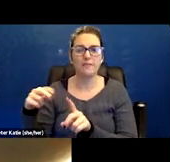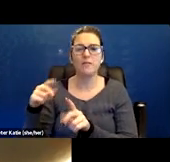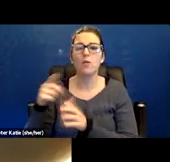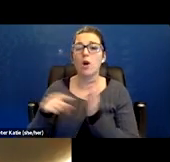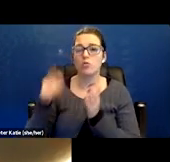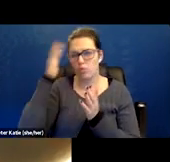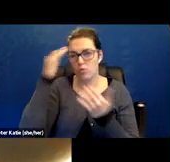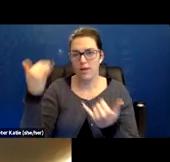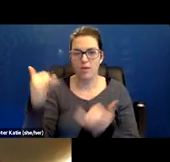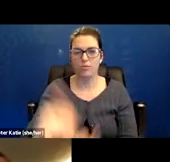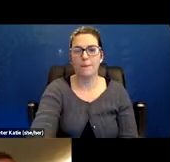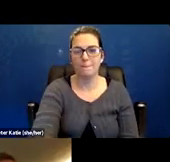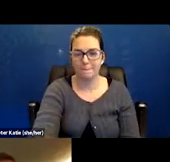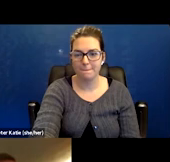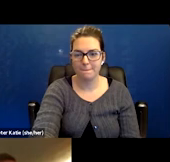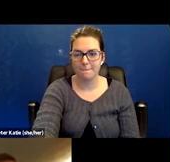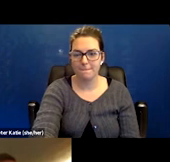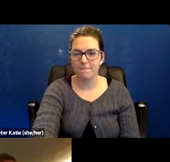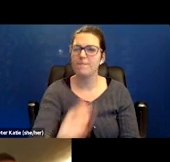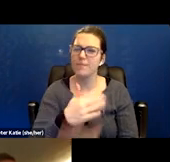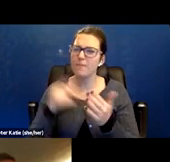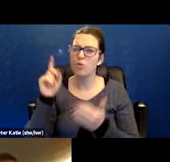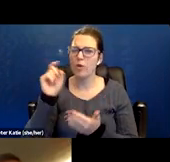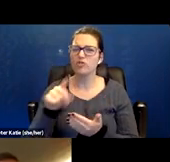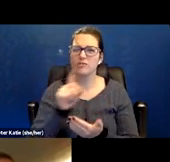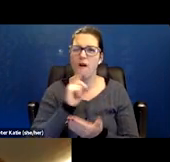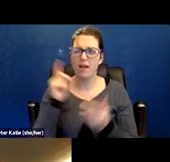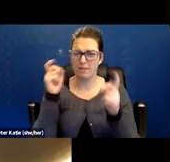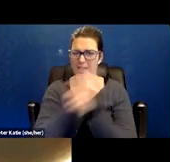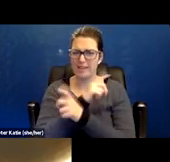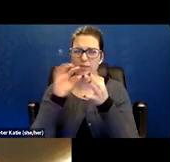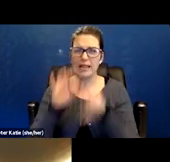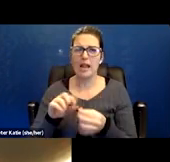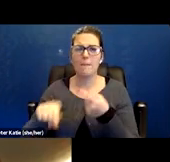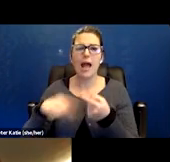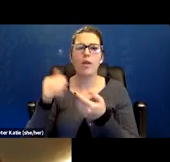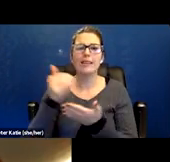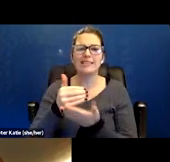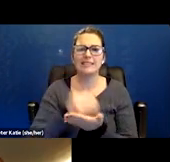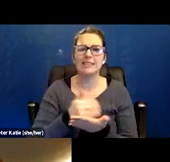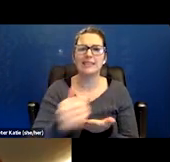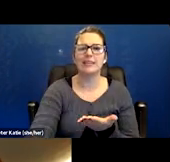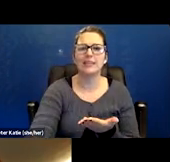We do have some complex questions about listings. And I kind of knew that would come up.